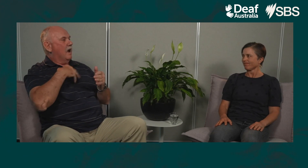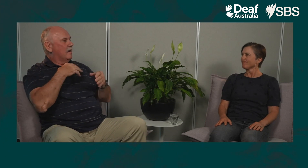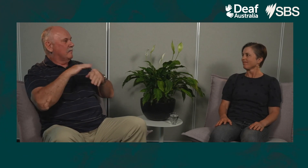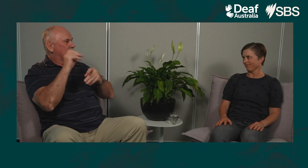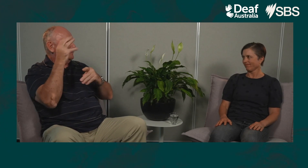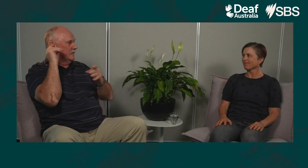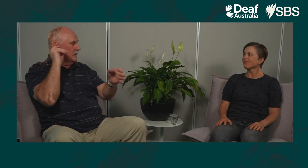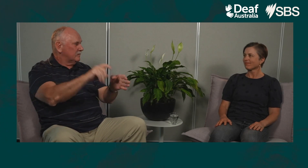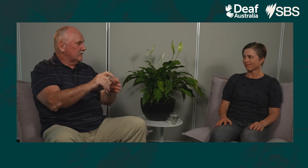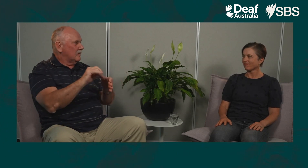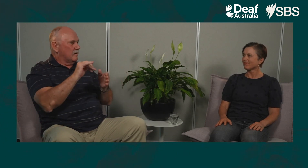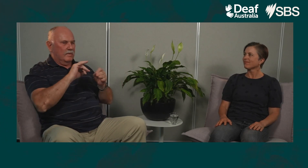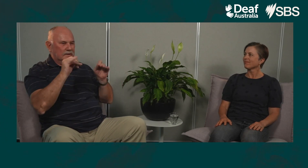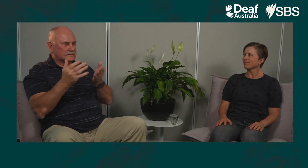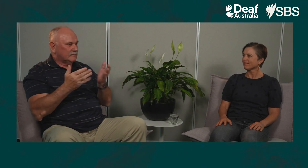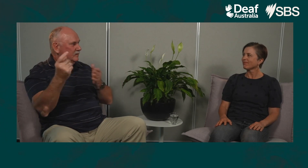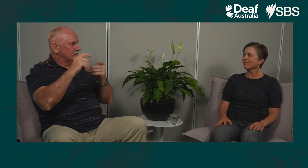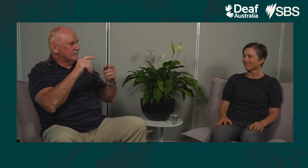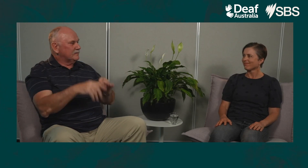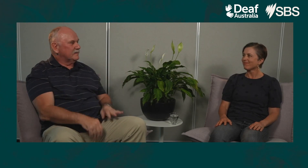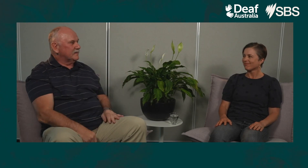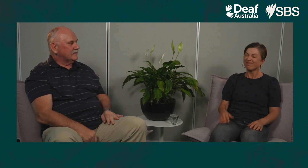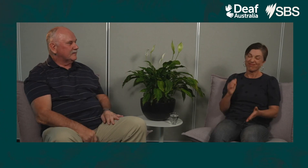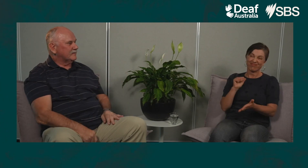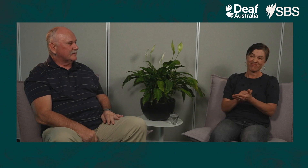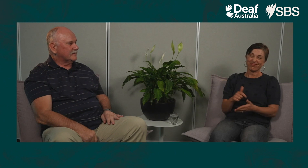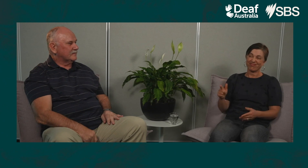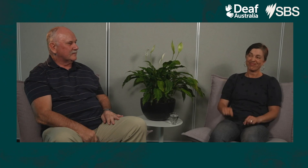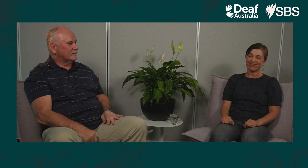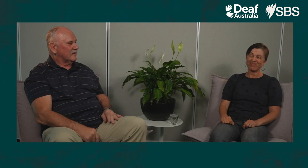and then you'd see the sirens come up behind you and that type of thing. That's right